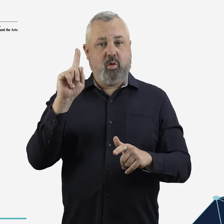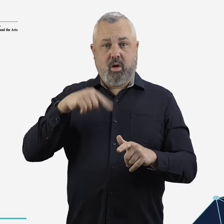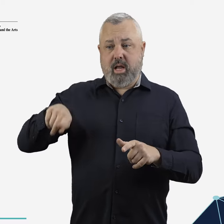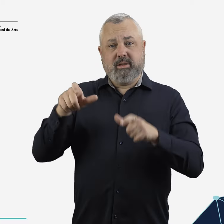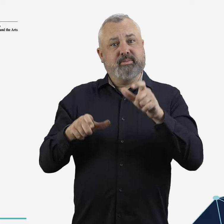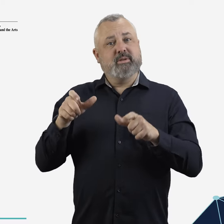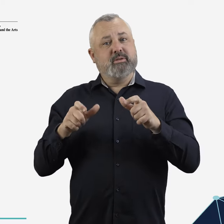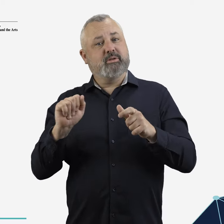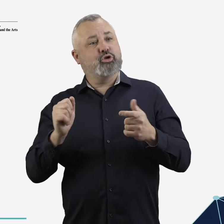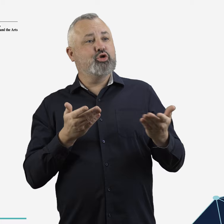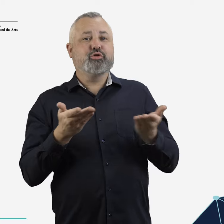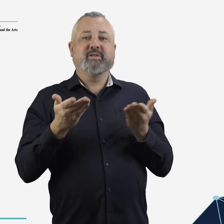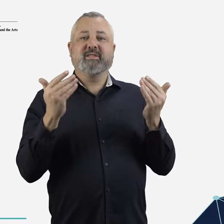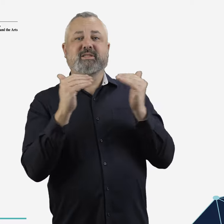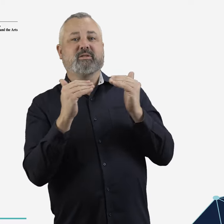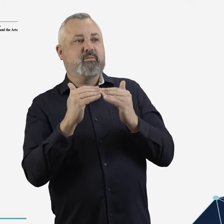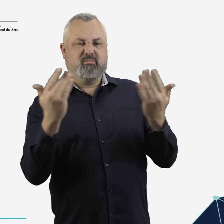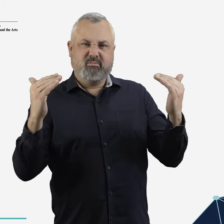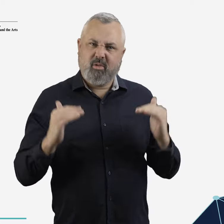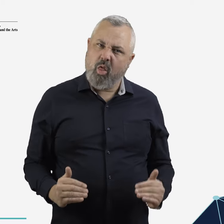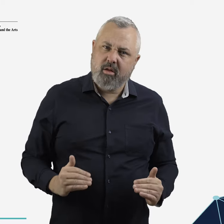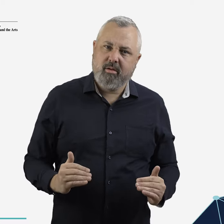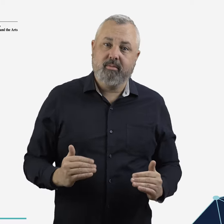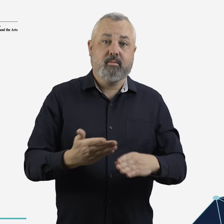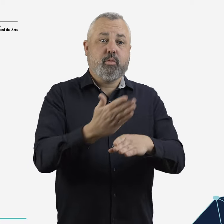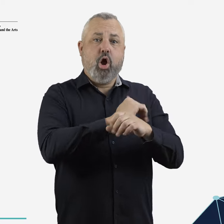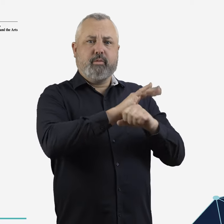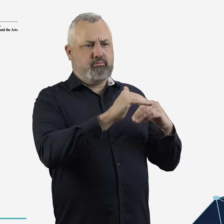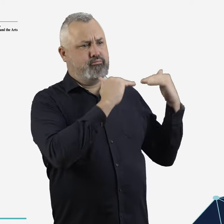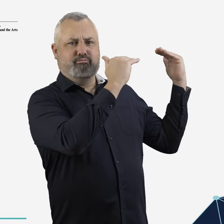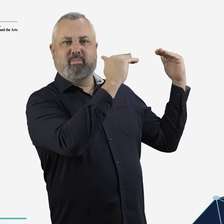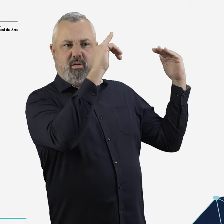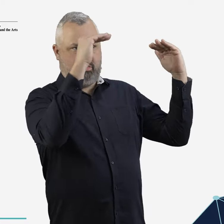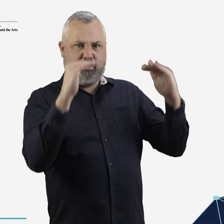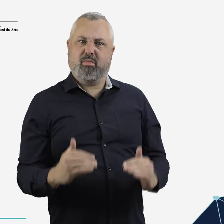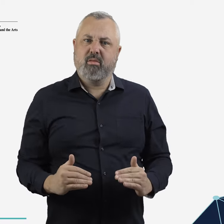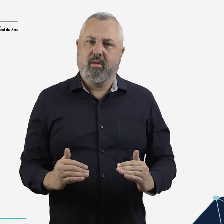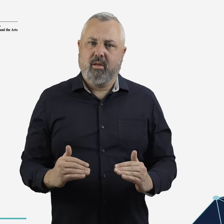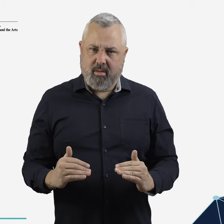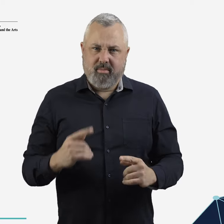Customer service standards are yet to return to pre-COVID-19 levels, with airline services remaining